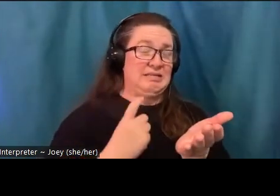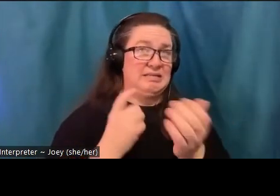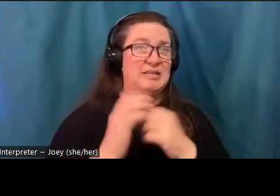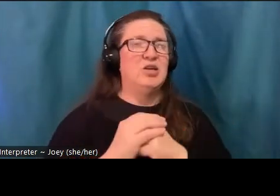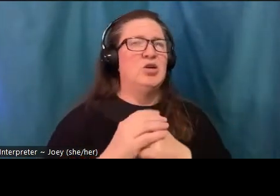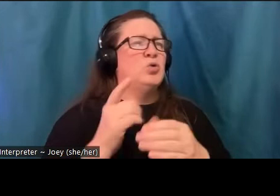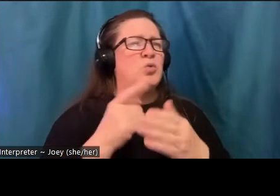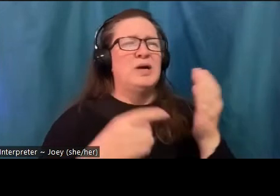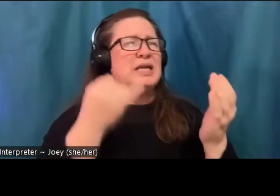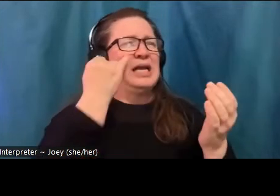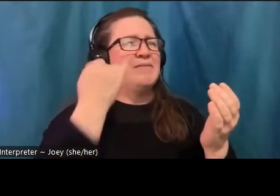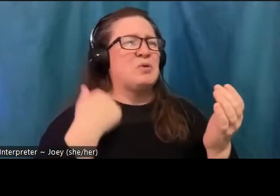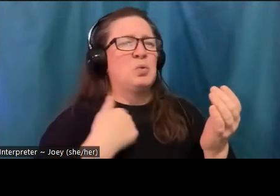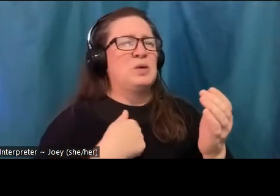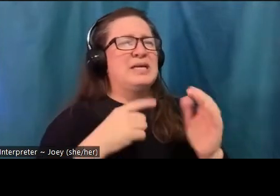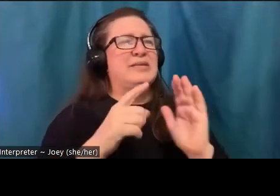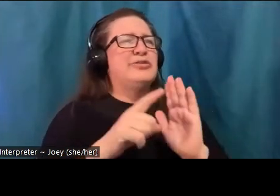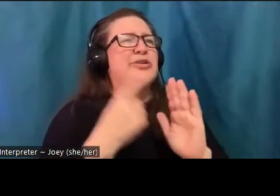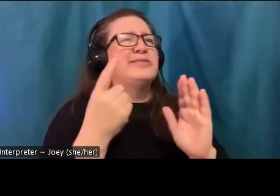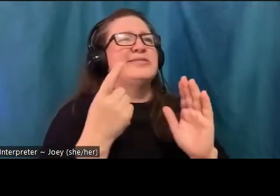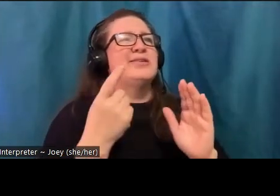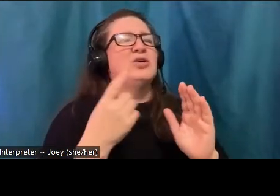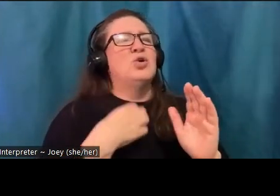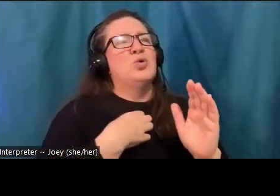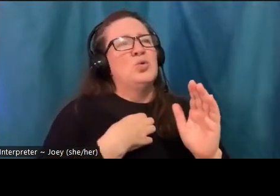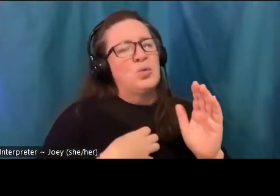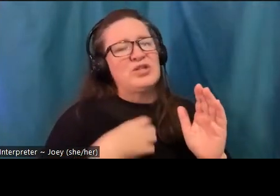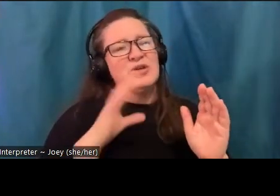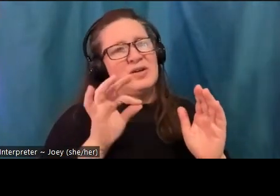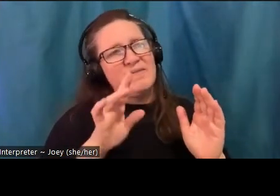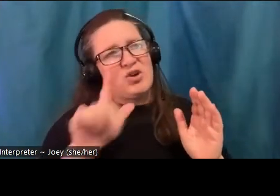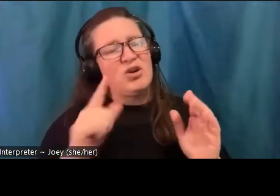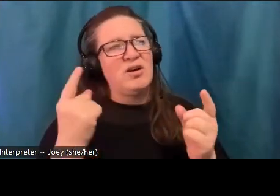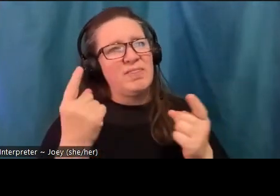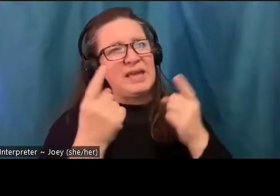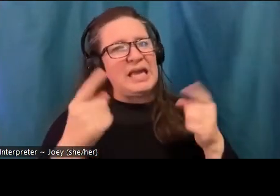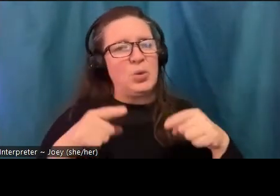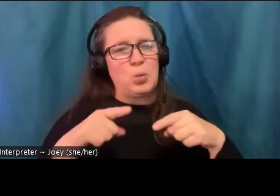that we're soothing ourselves as the world burns down? You know, is it possible that these hopeful stories are just a form